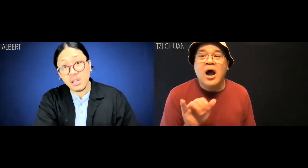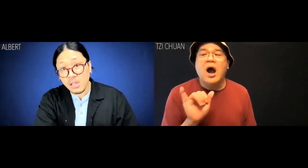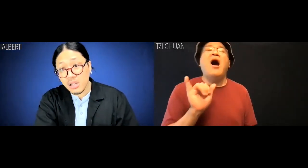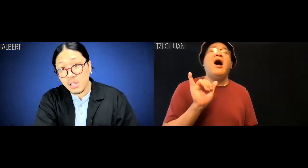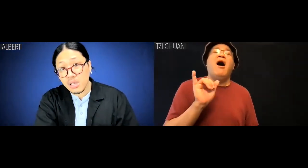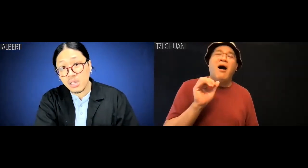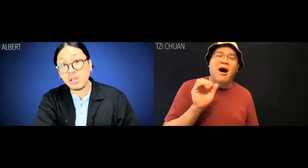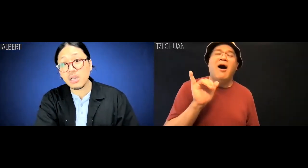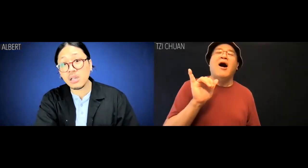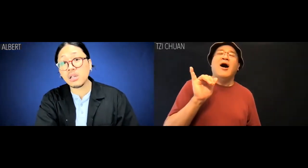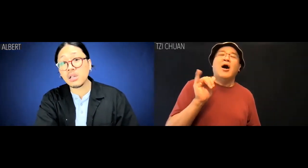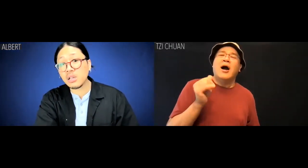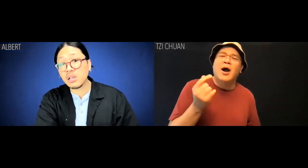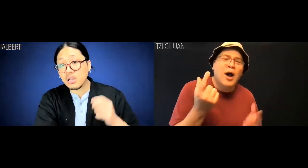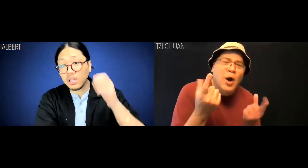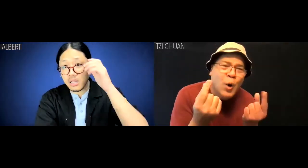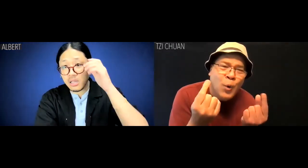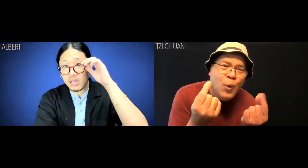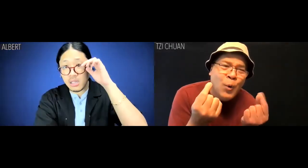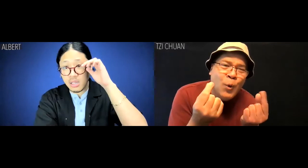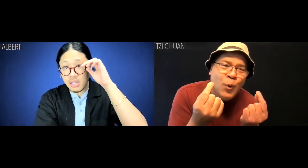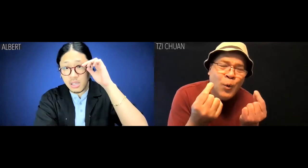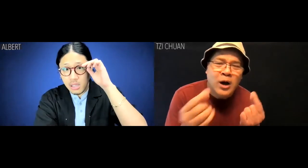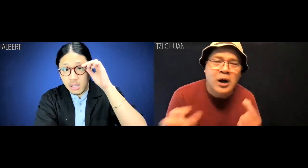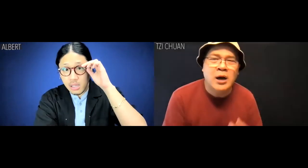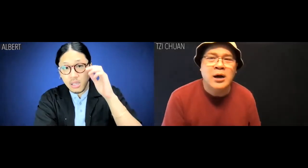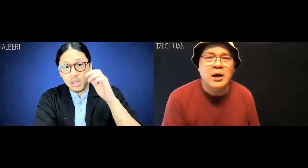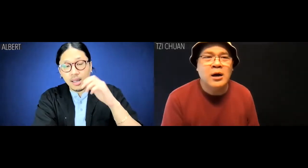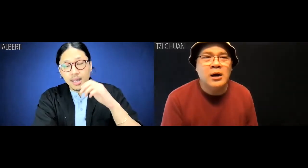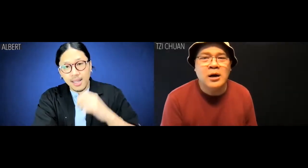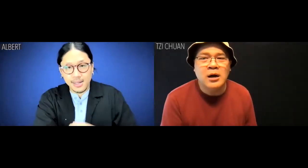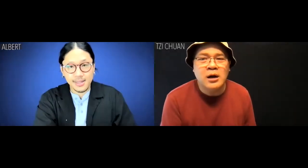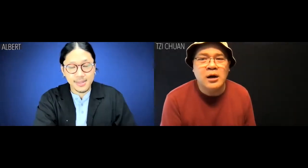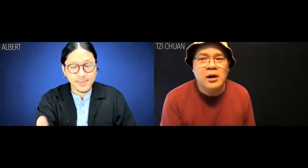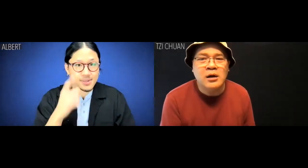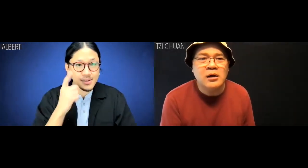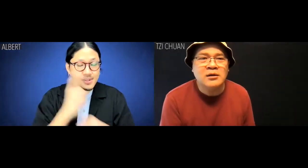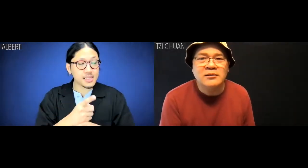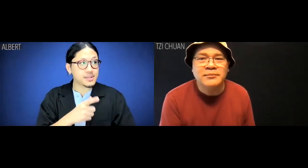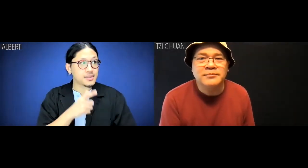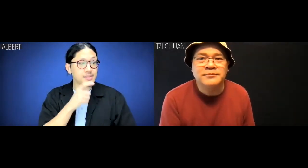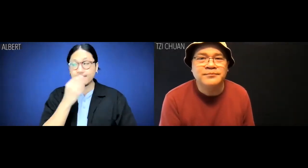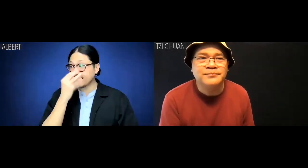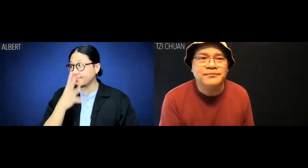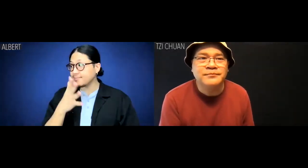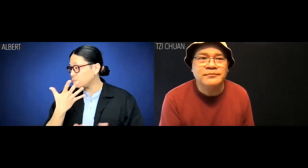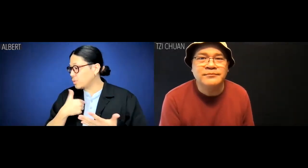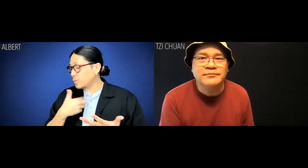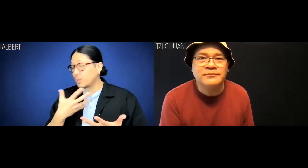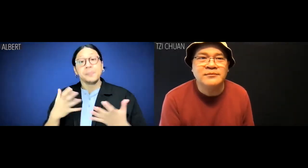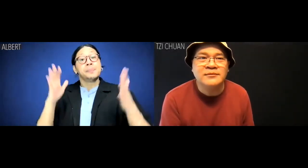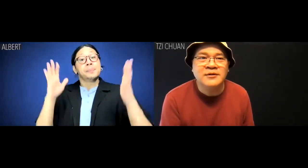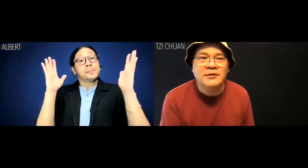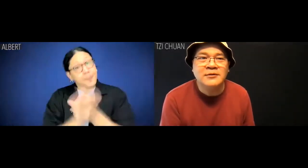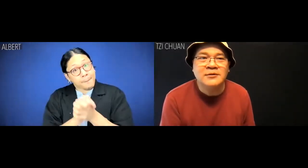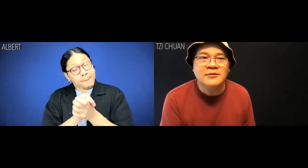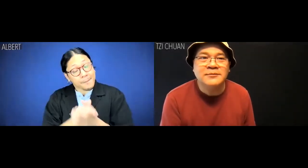Tzi Chuan: Ah ah ah! What do you do? Albert: Right. Who cares what I want?